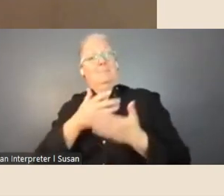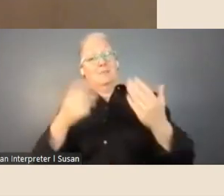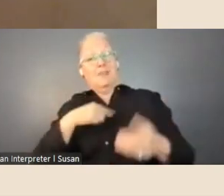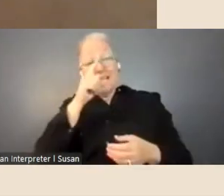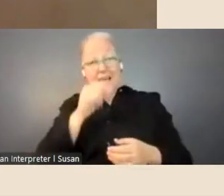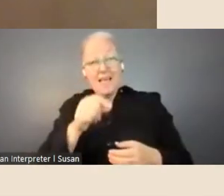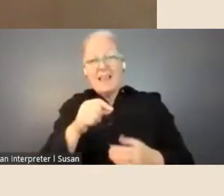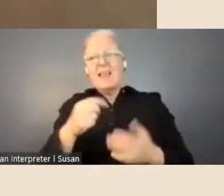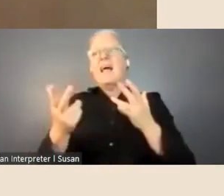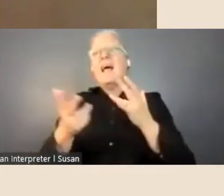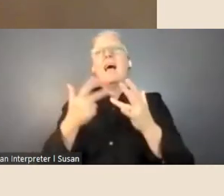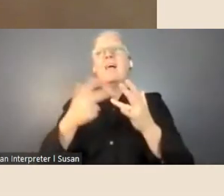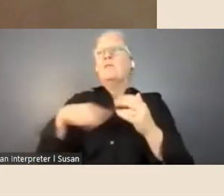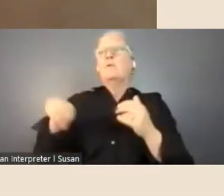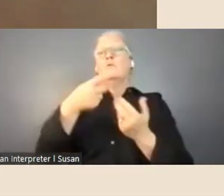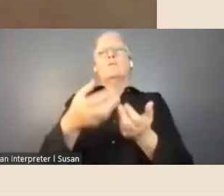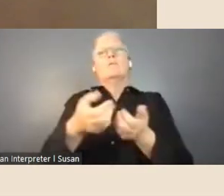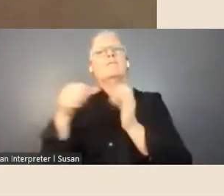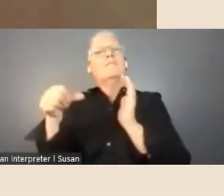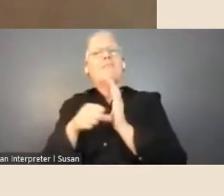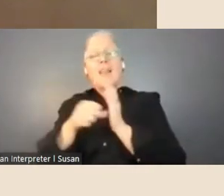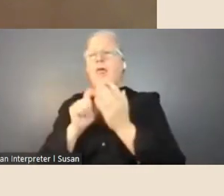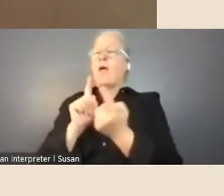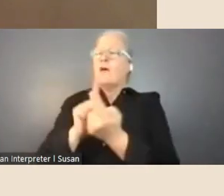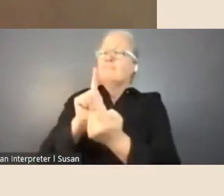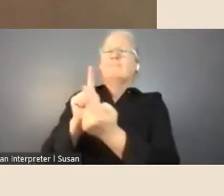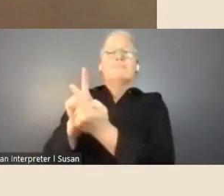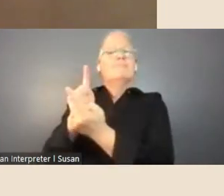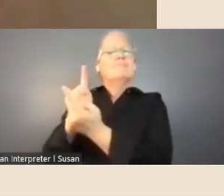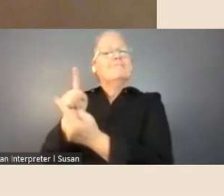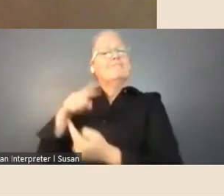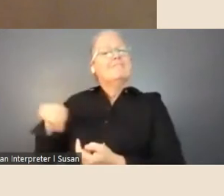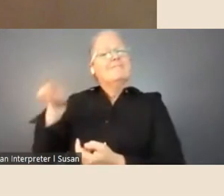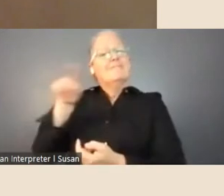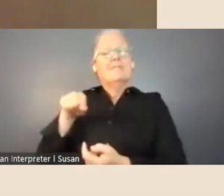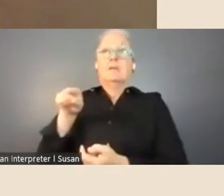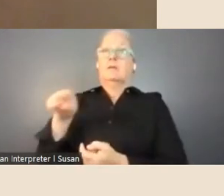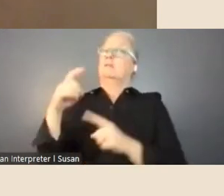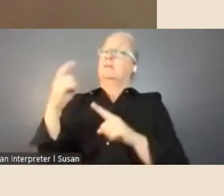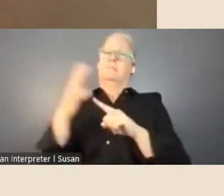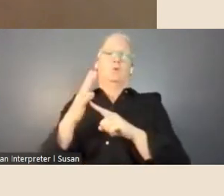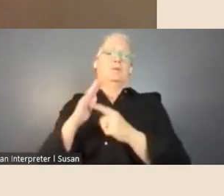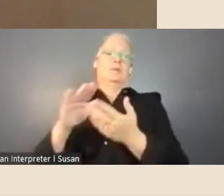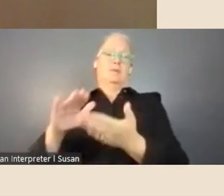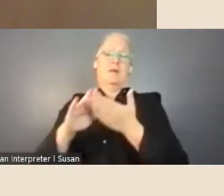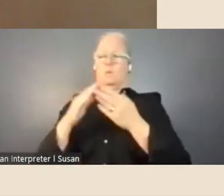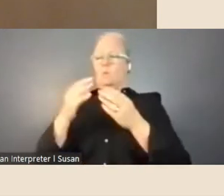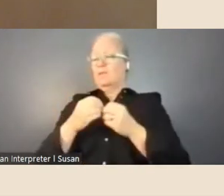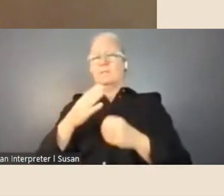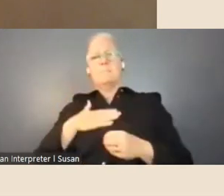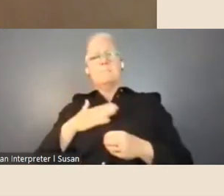community of fellows was really important and integral to my experience as the La Trobe fellow.